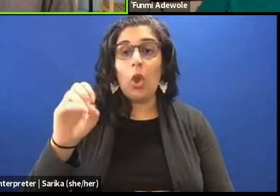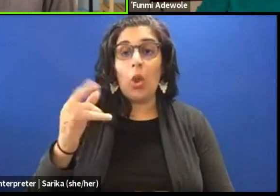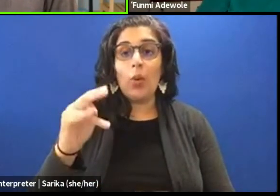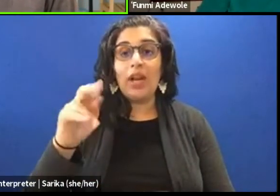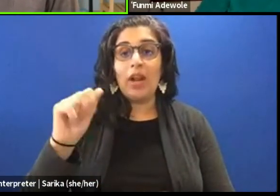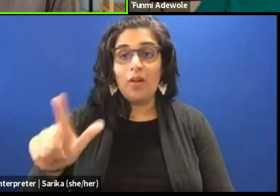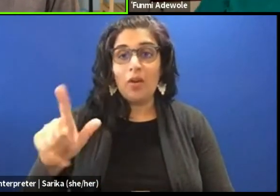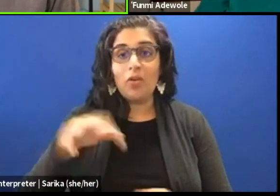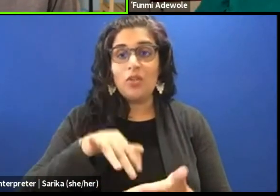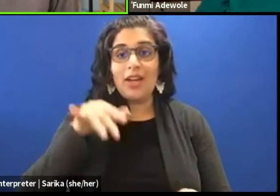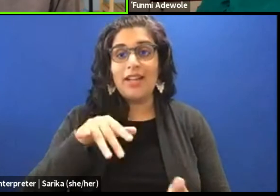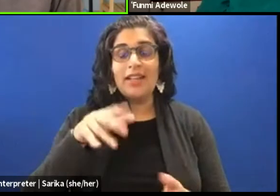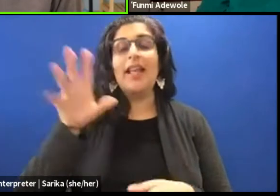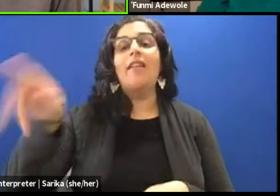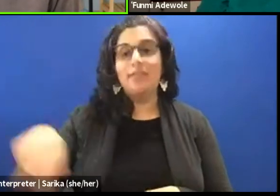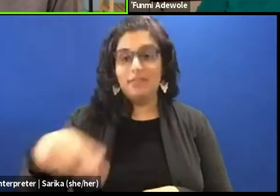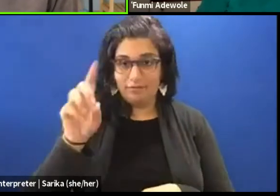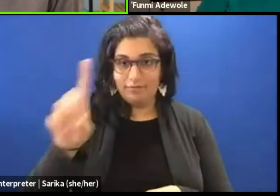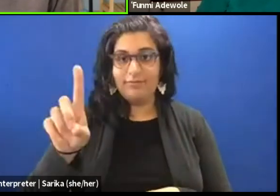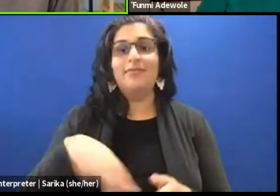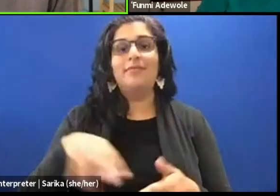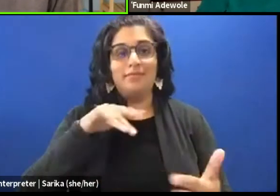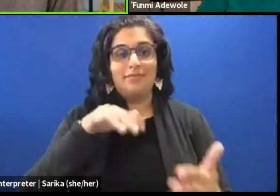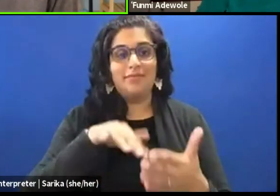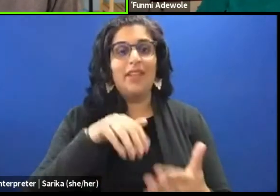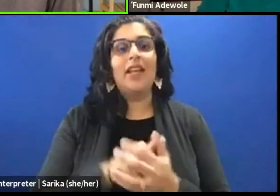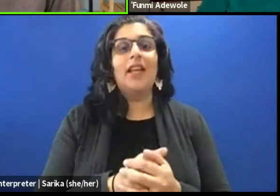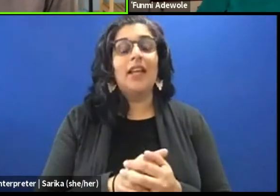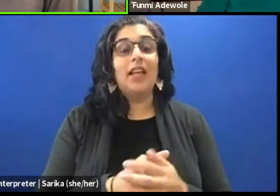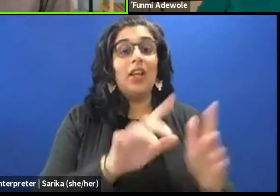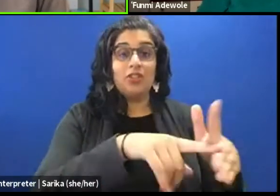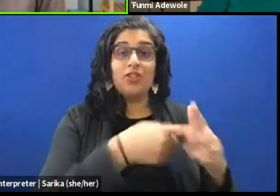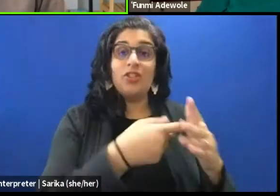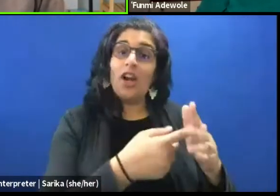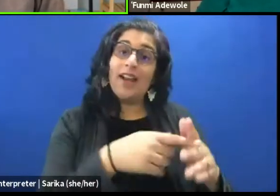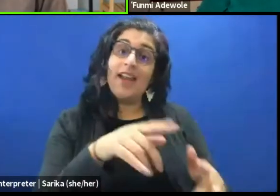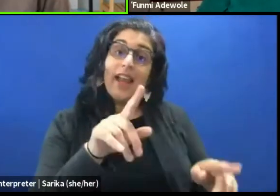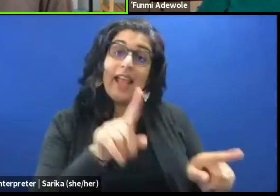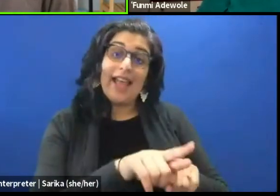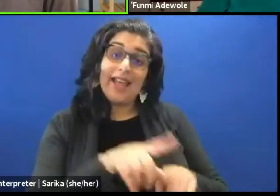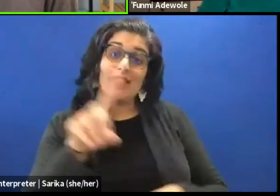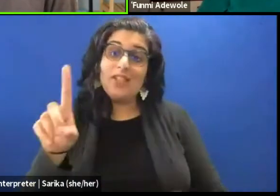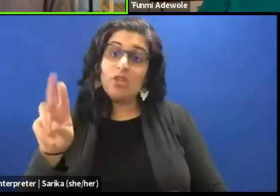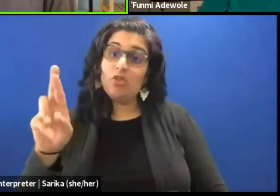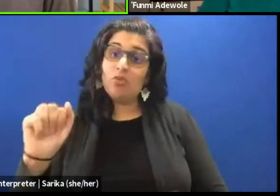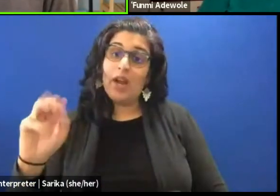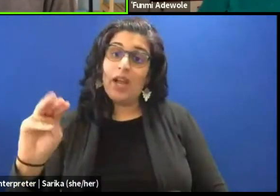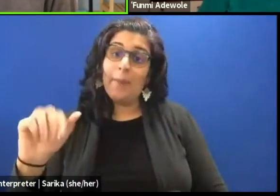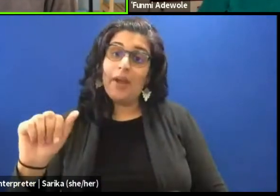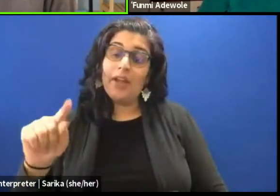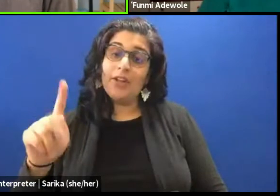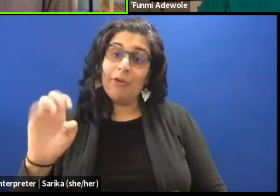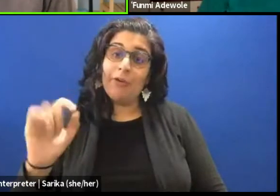She begun to work as a dramaturgy in 2013, mainly with professional performers,